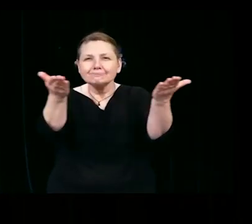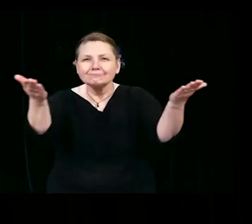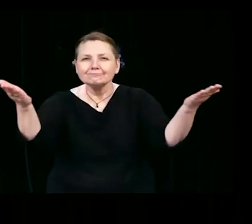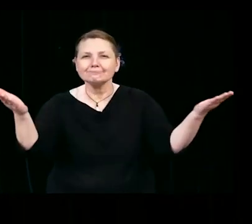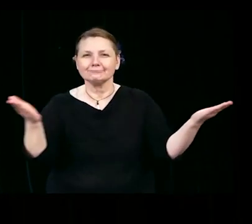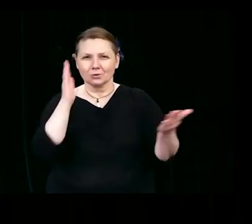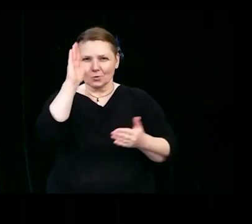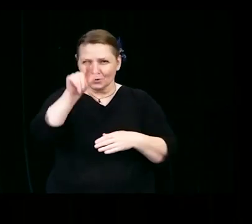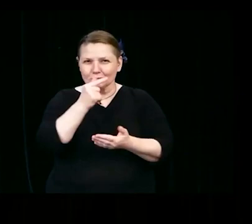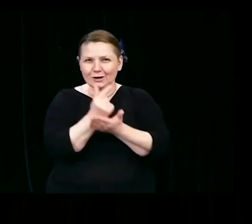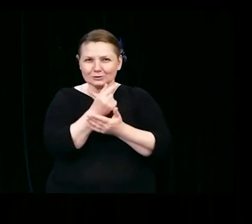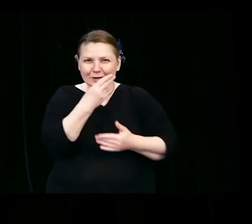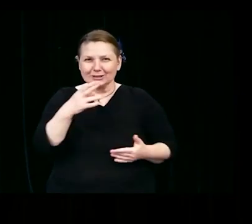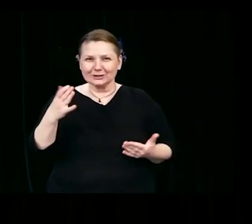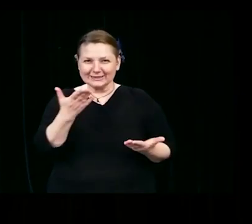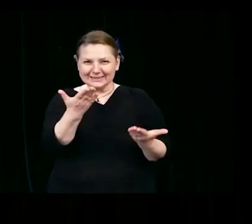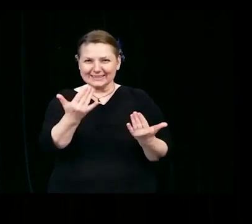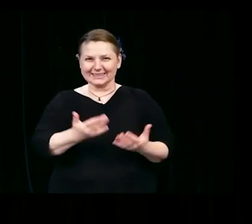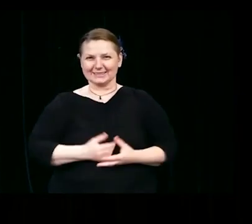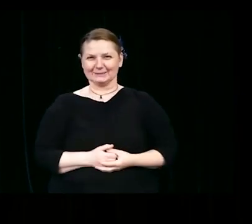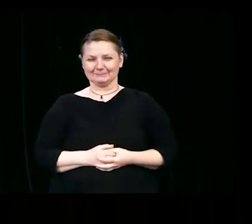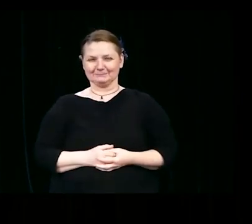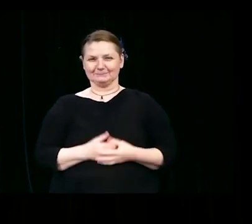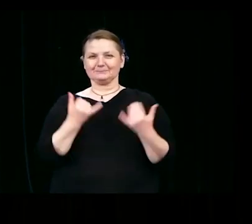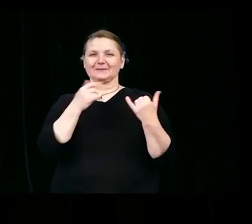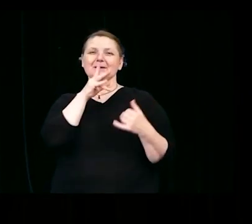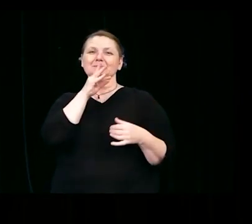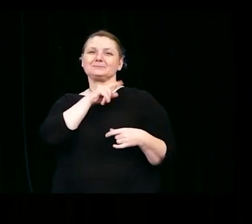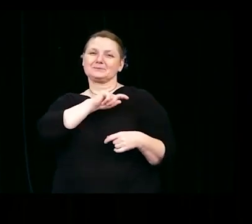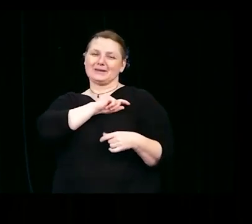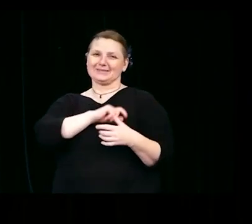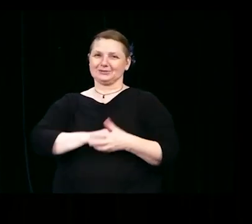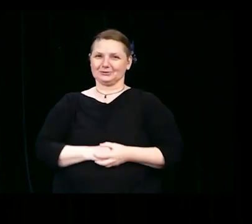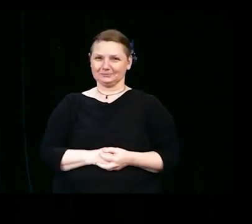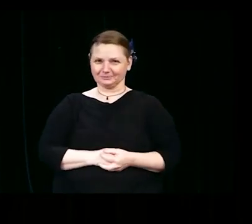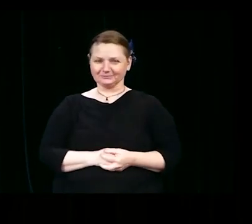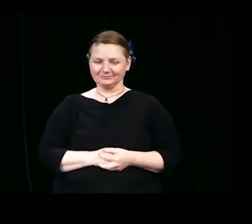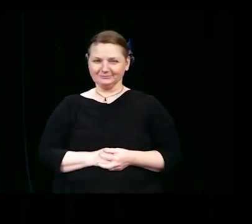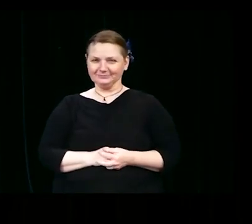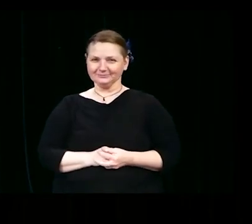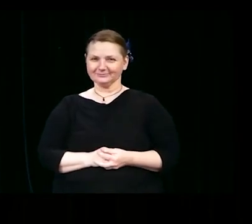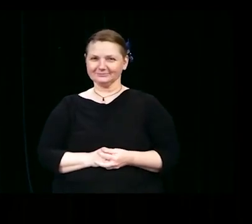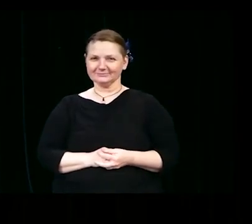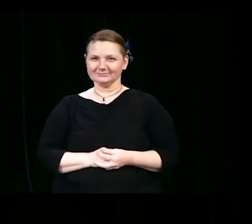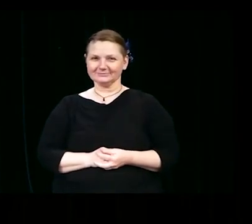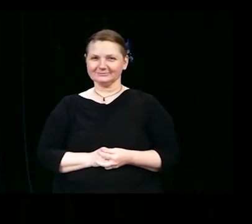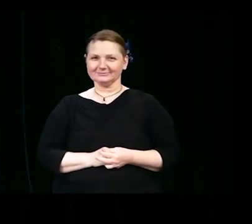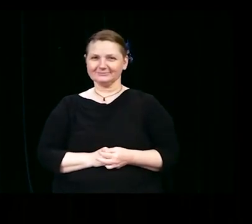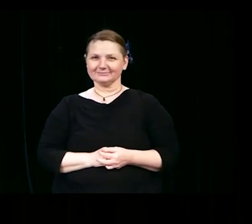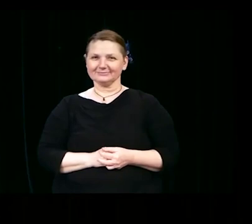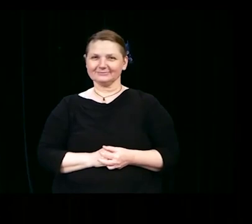Estoy haciendo todo lo posible para compartir mi orgullo y pasión con ustedes.